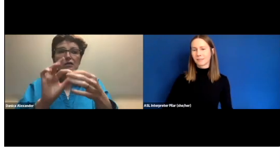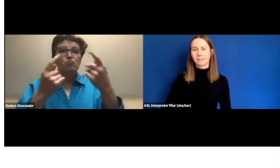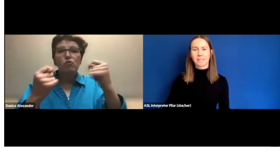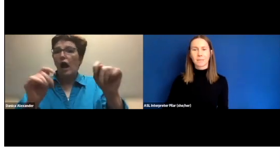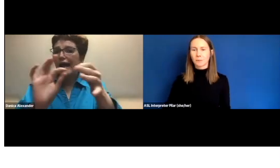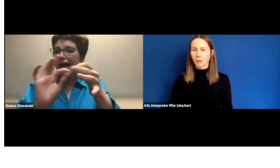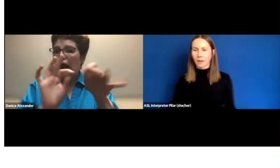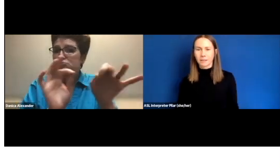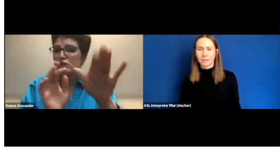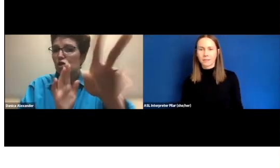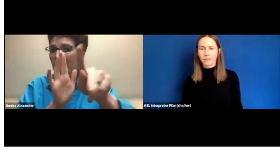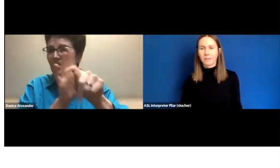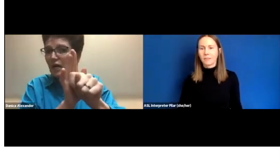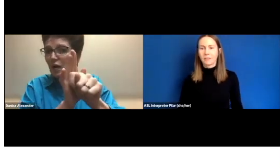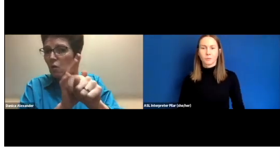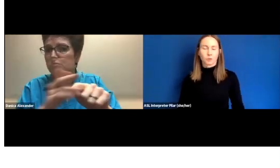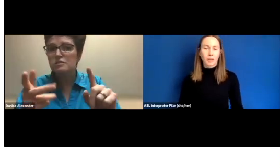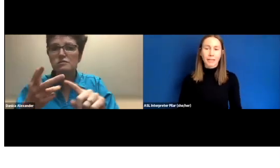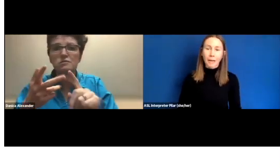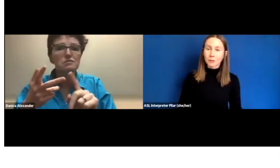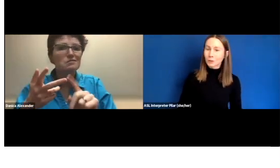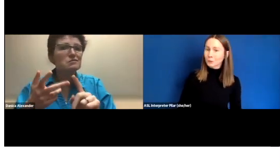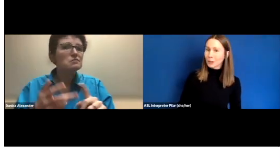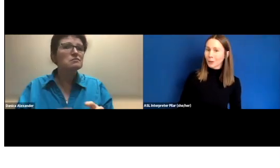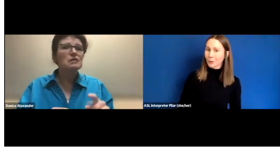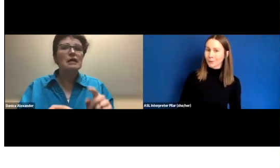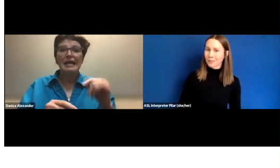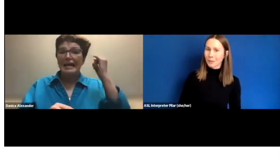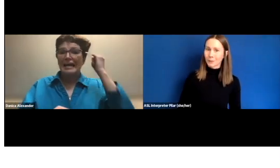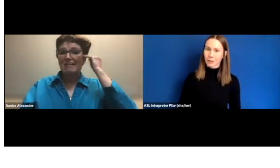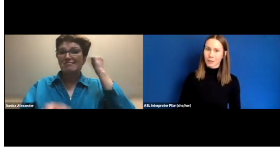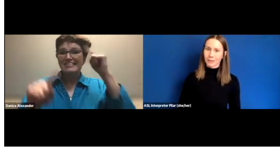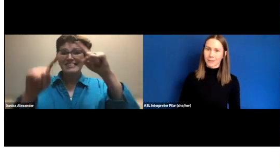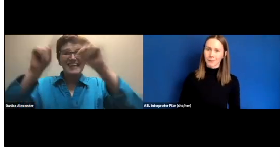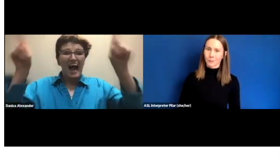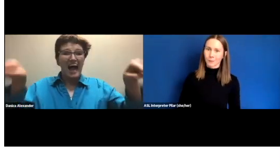Try to caption your videos to make sure they are accessible.